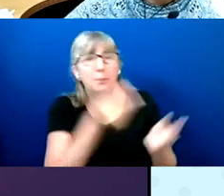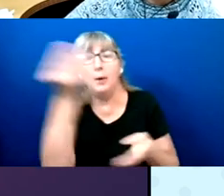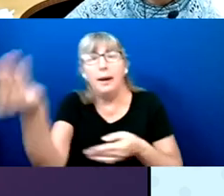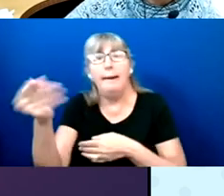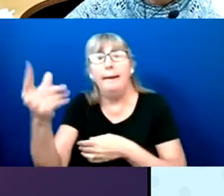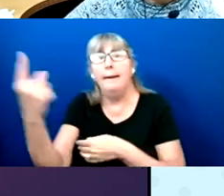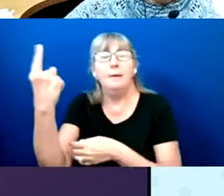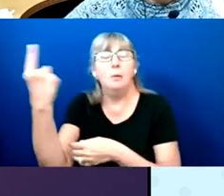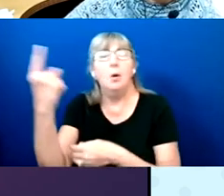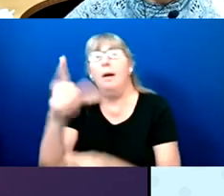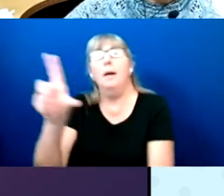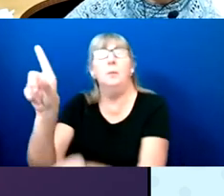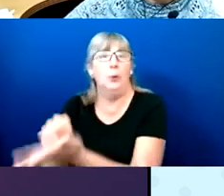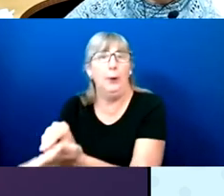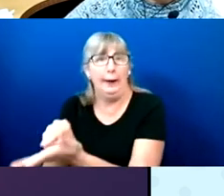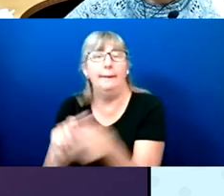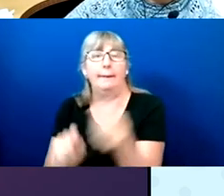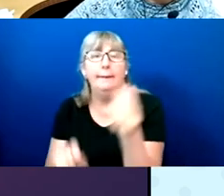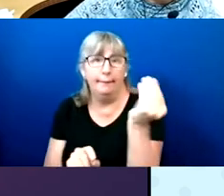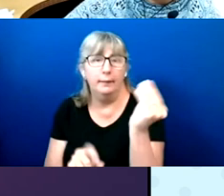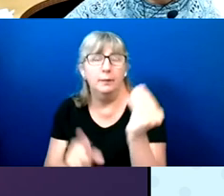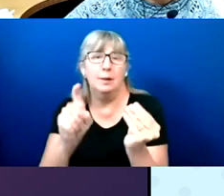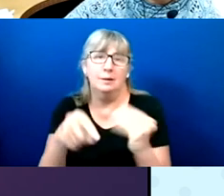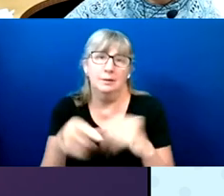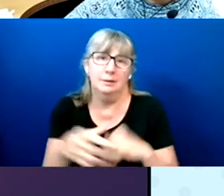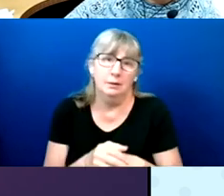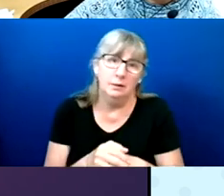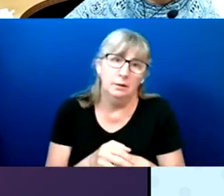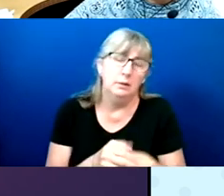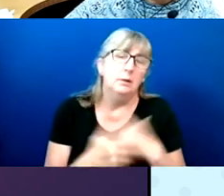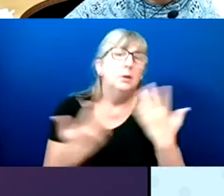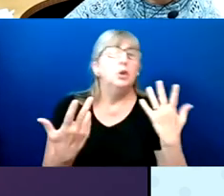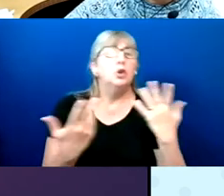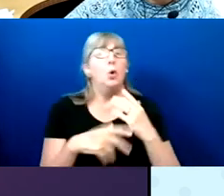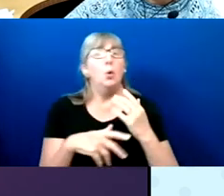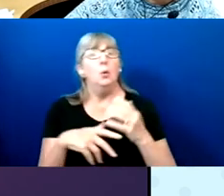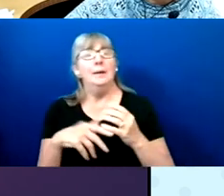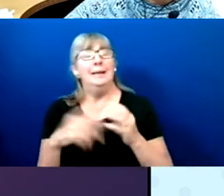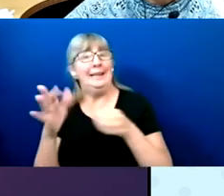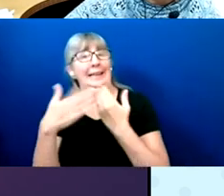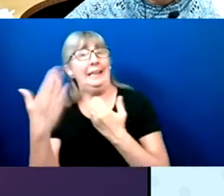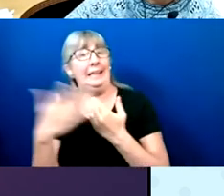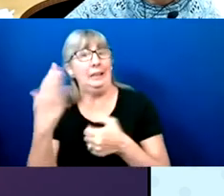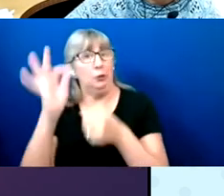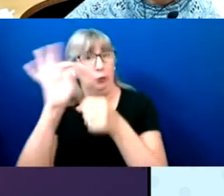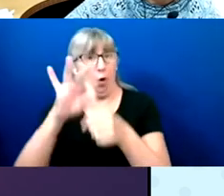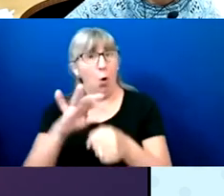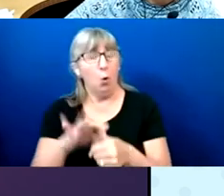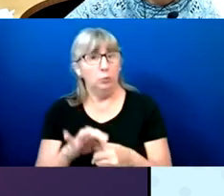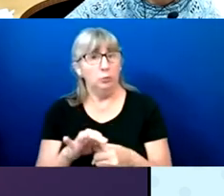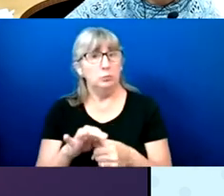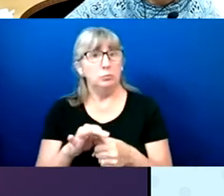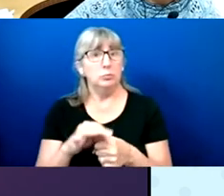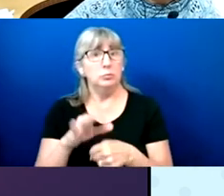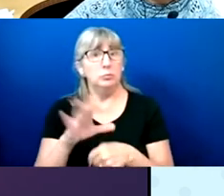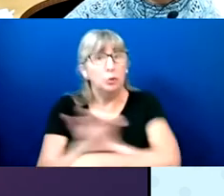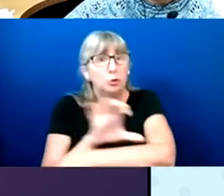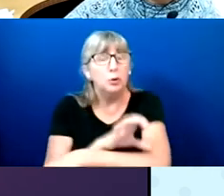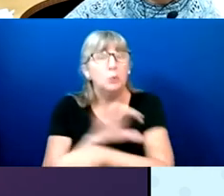So while the marking of the ballot is very easy, the delivery of the ballot, or the return